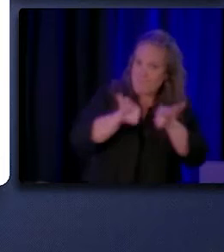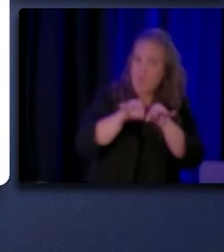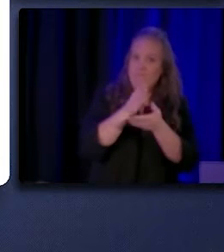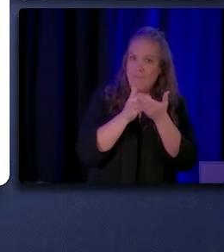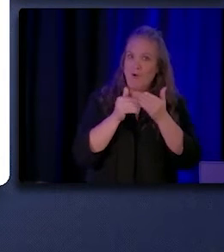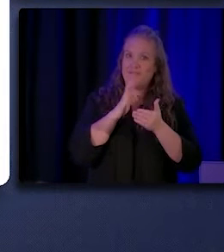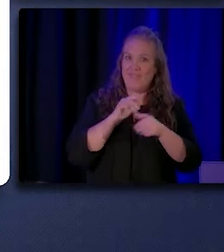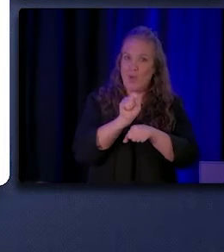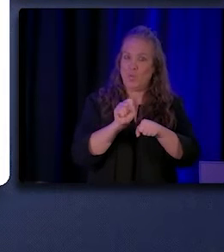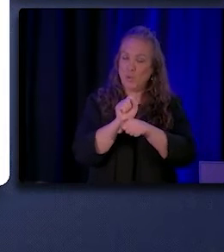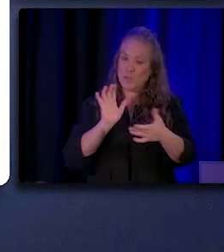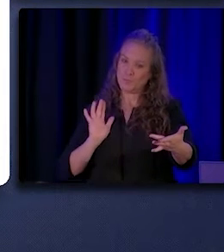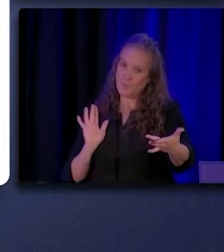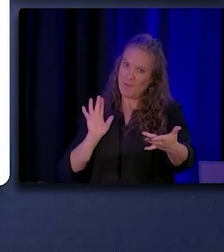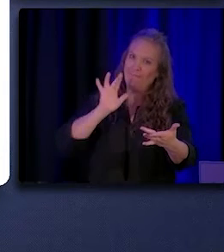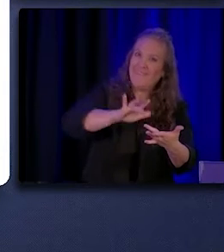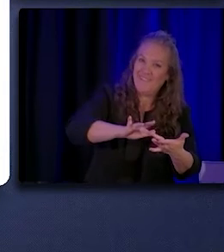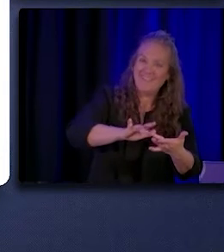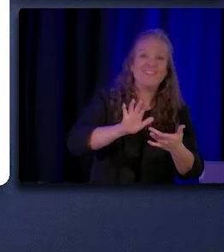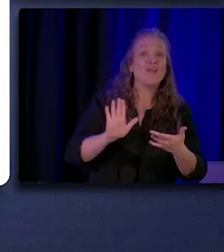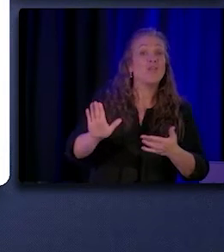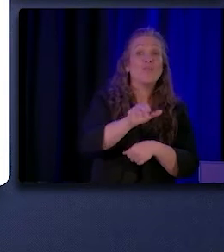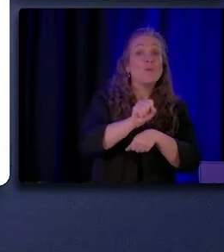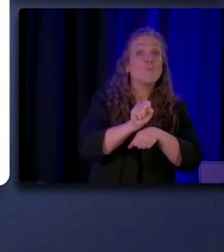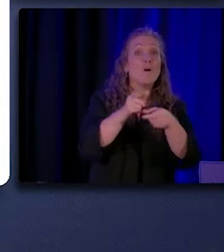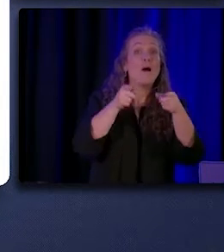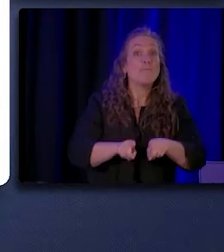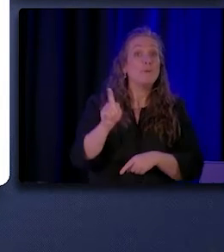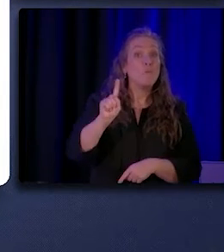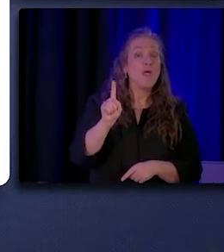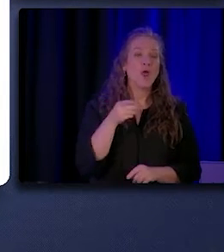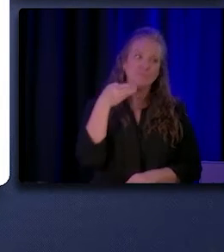Their work often happens in the community at health fairs,